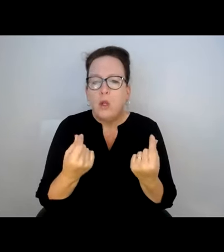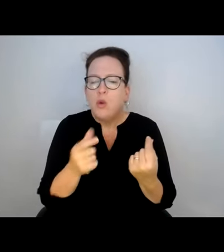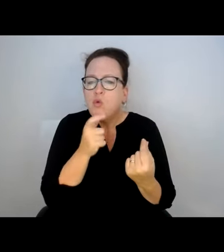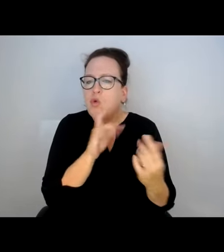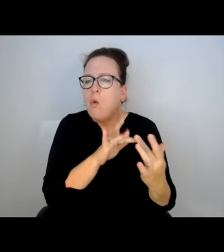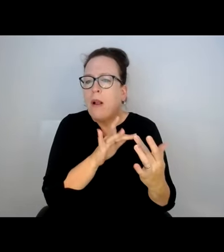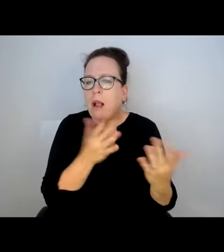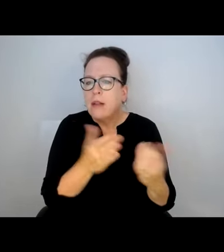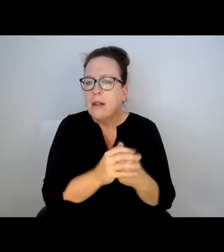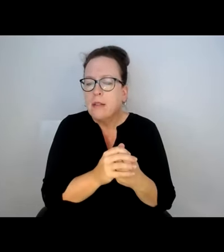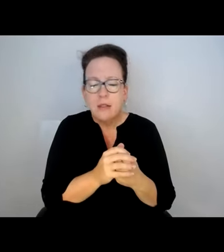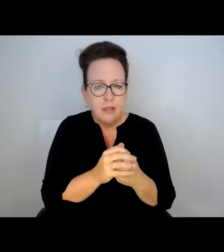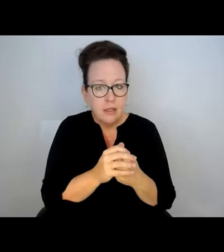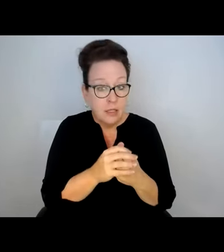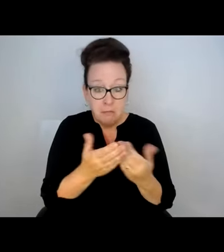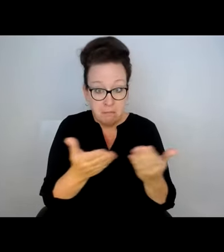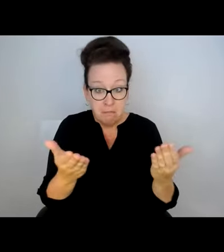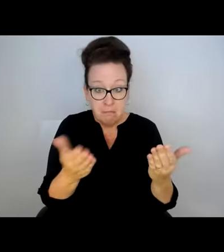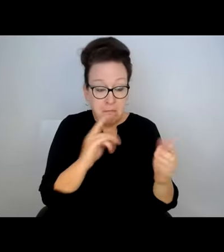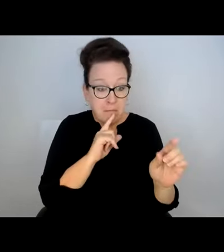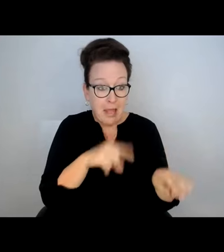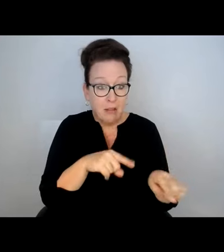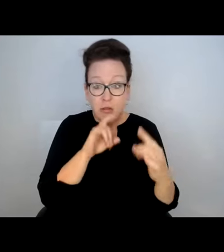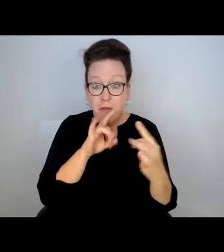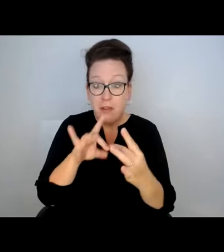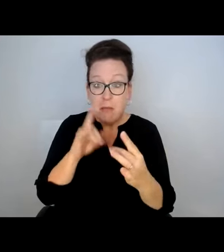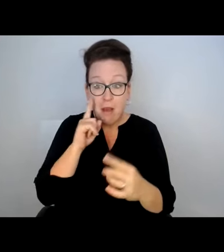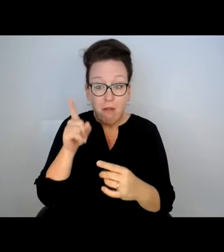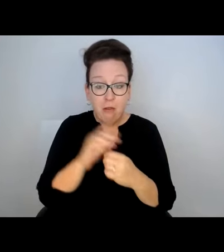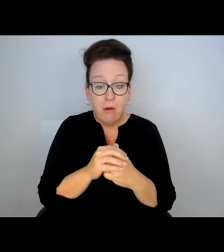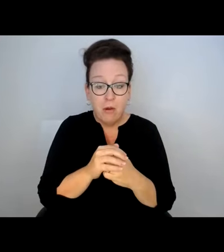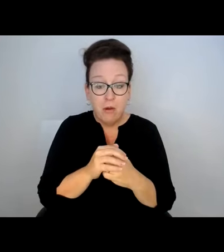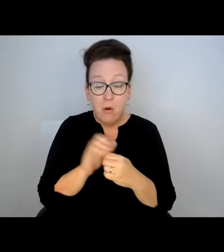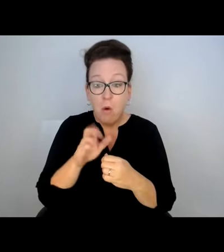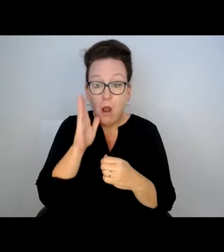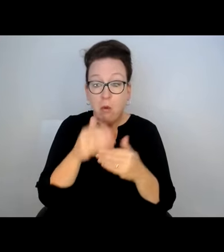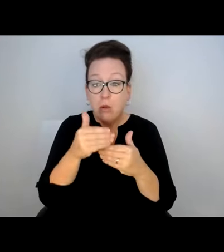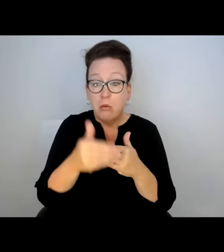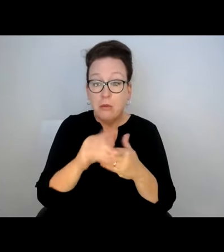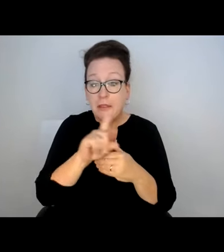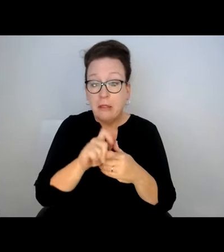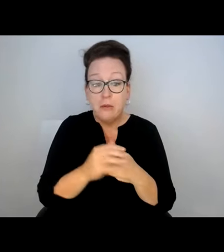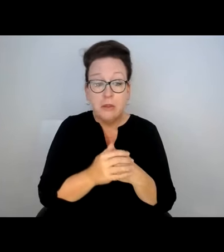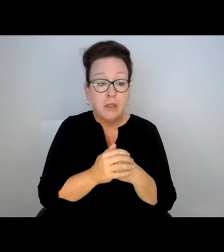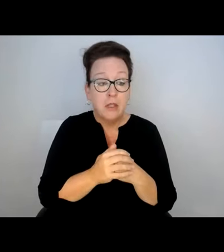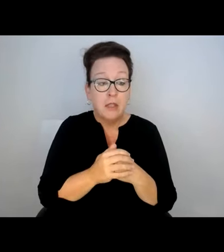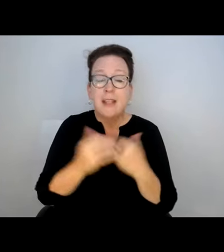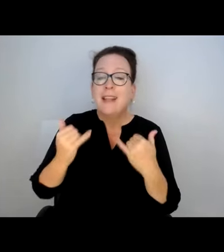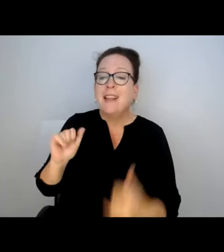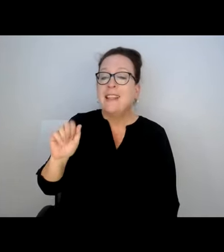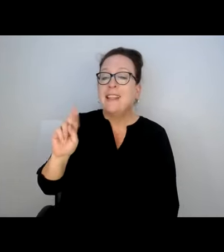LIKE A PROPERTY OWNER DOING SOMETHING LIKE THAT. I JUST NEED TO KNOW. I'M SORRY. ANYBODY HAVE ANY INPUT ON THAT.